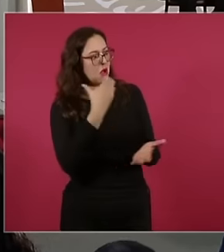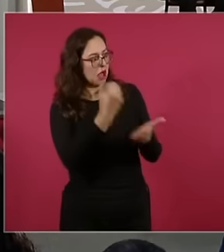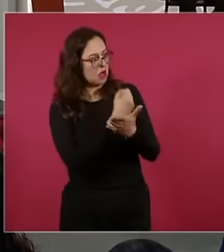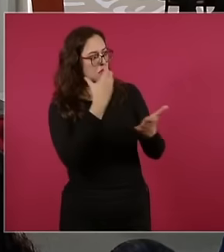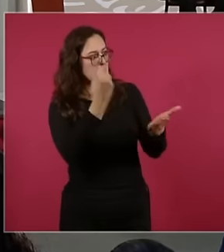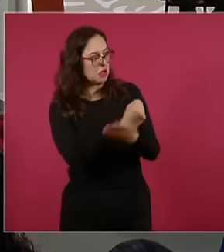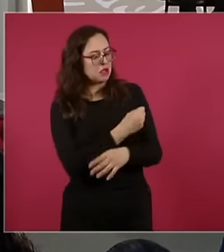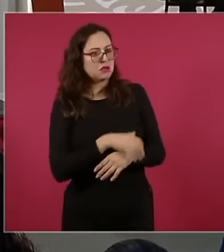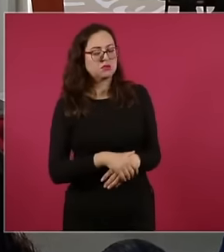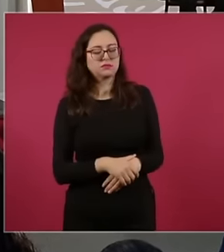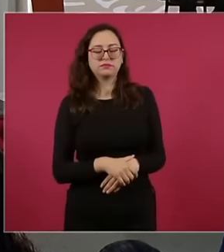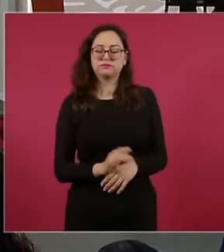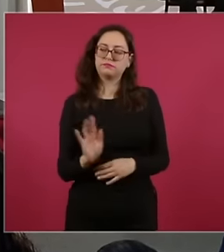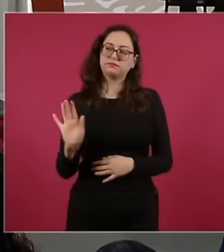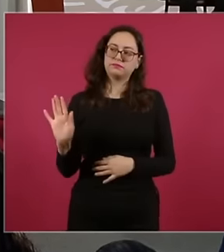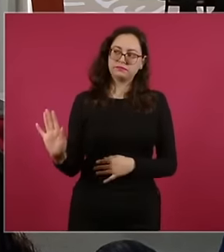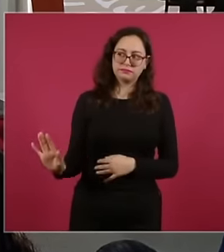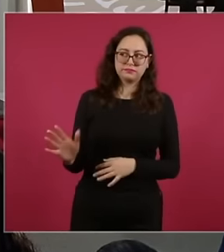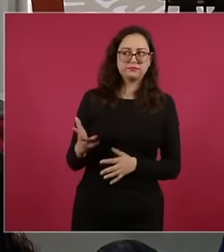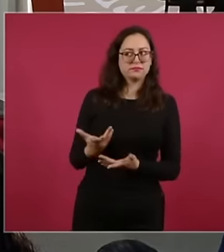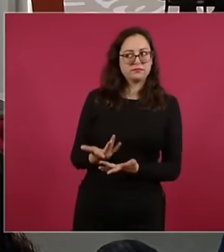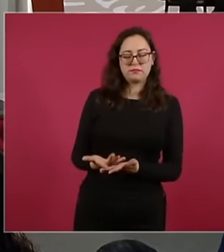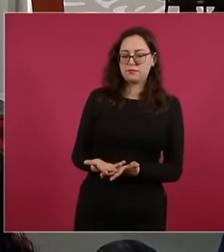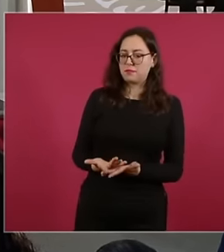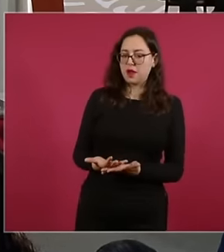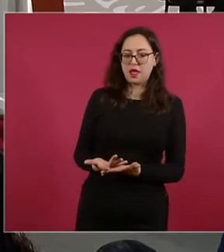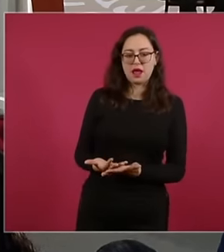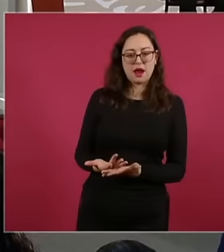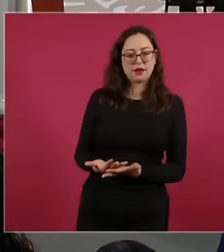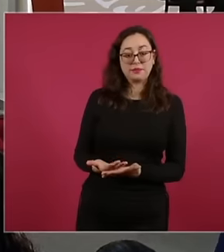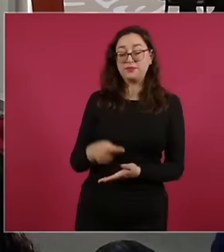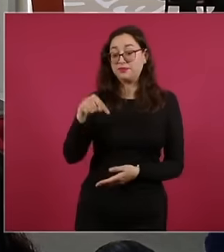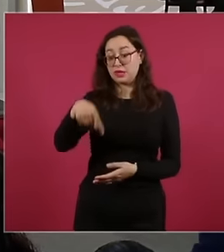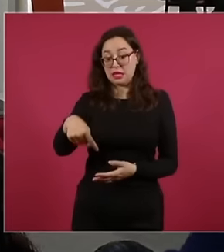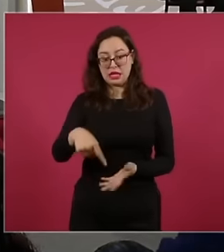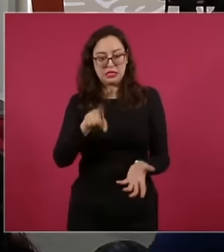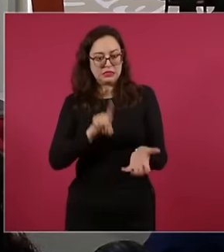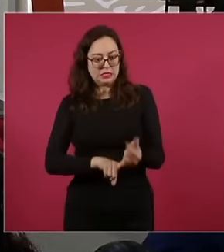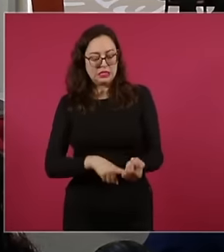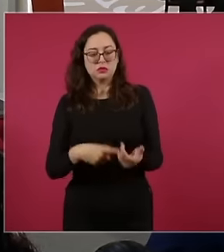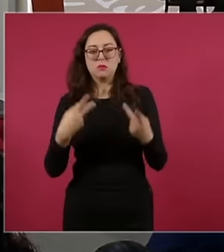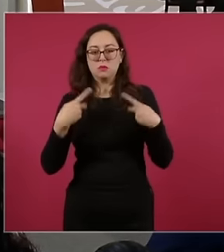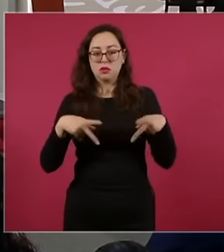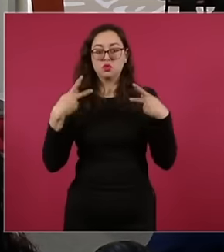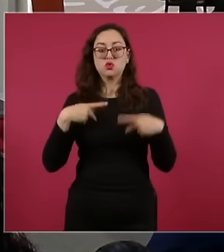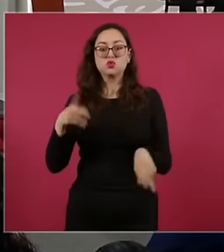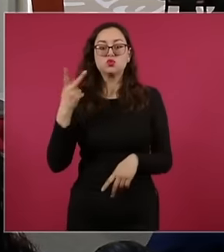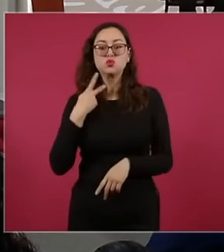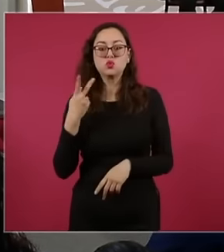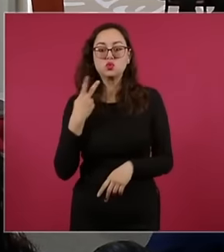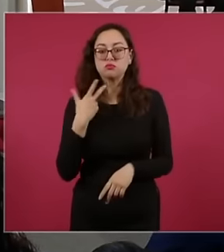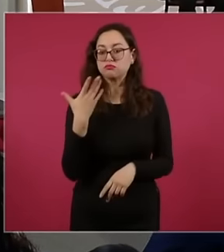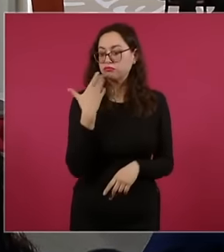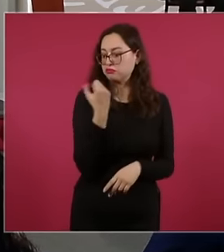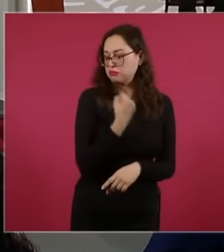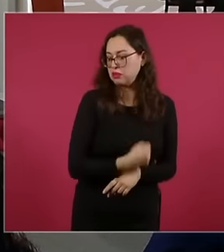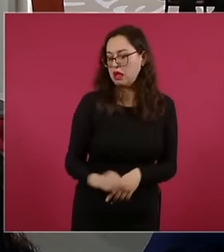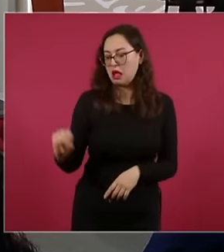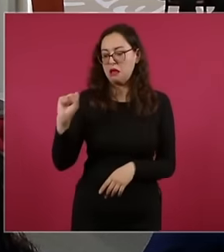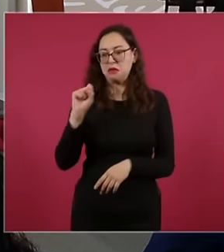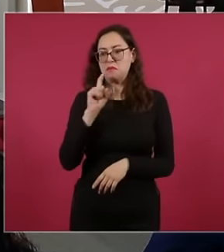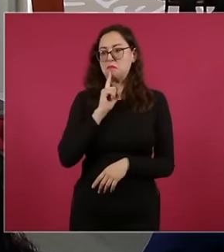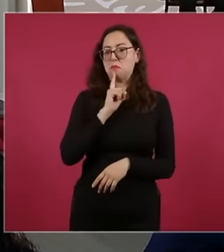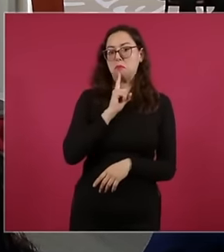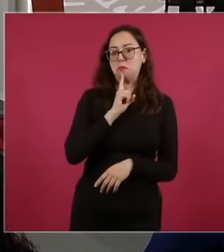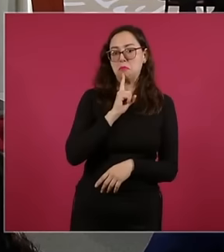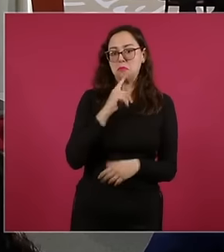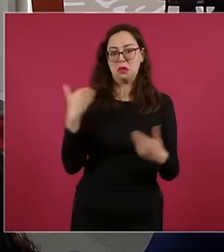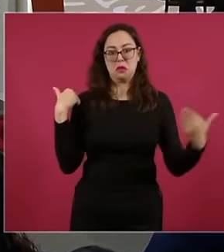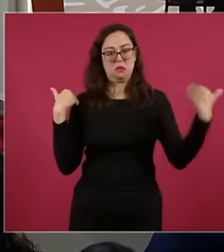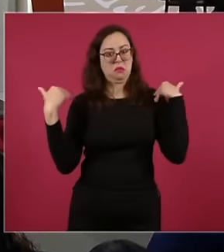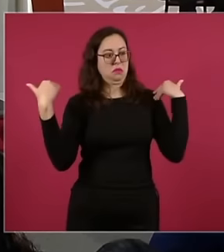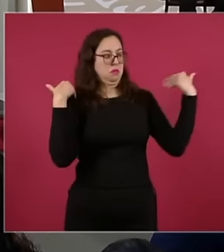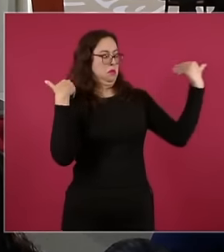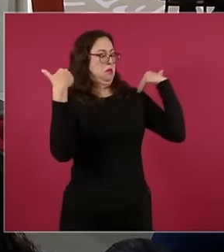our internationalists who are very good diplomats but sometimes they don't know about politics they are in kindergarten